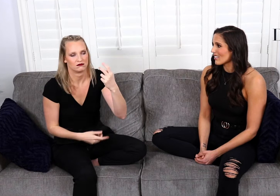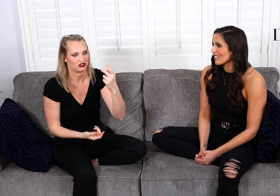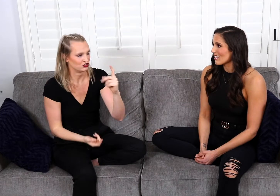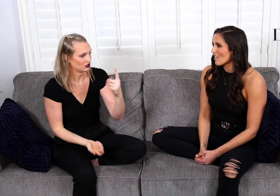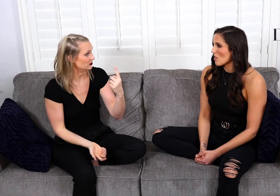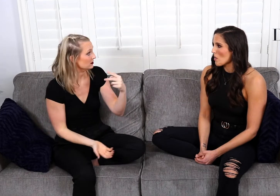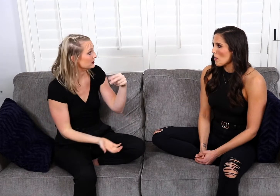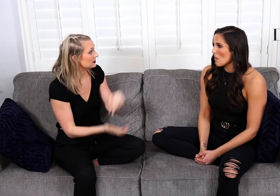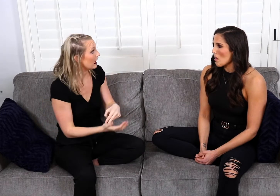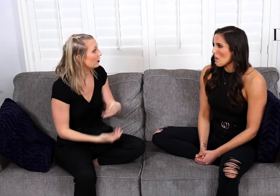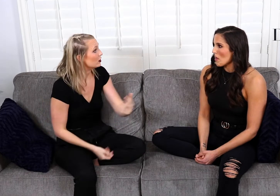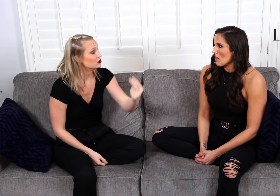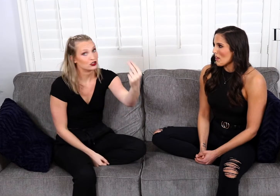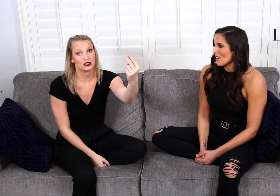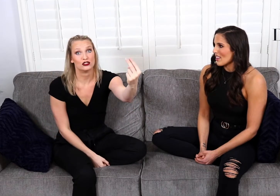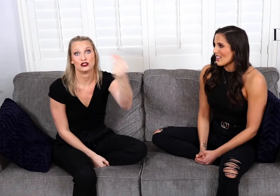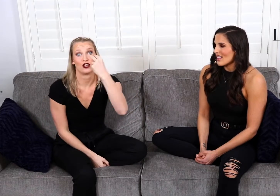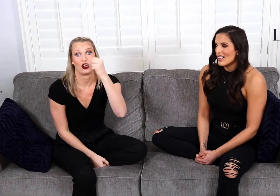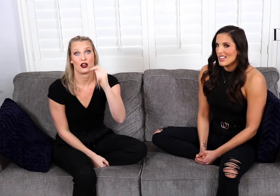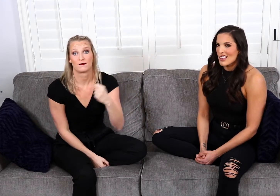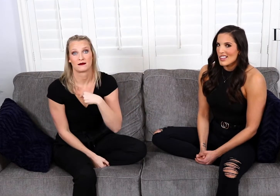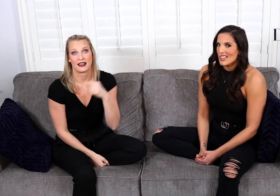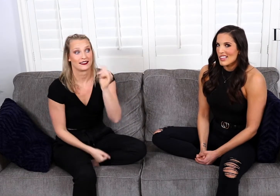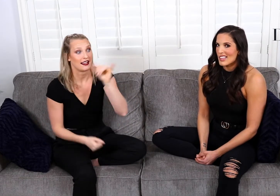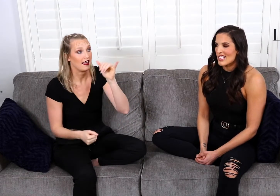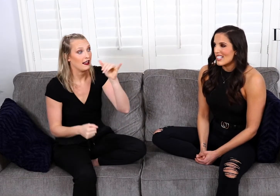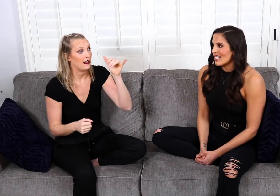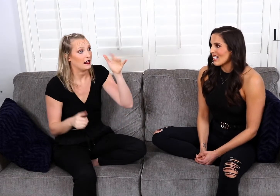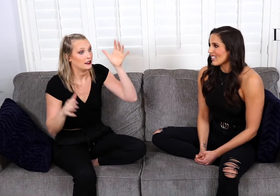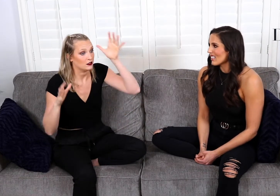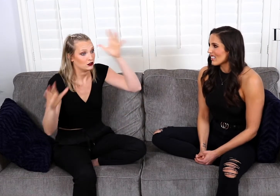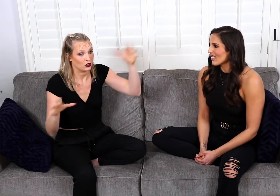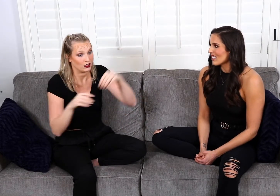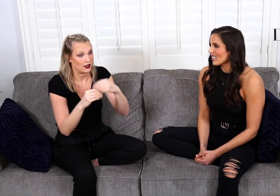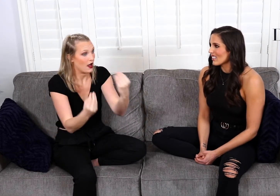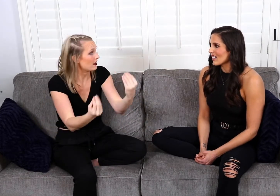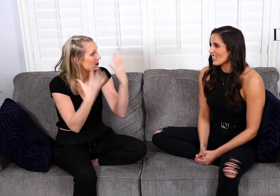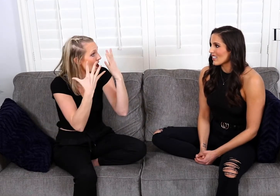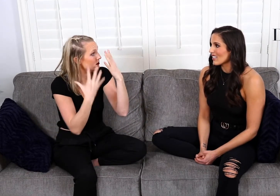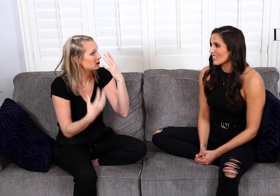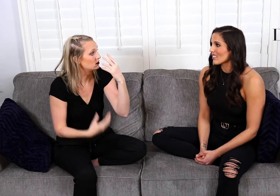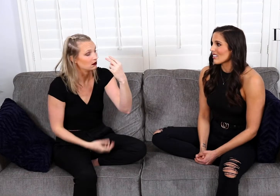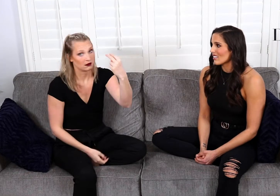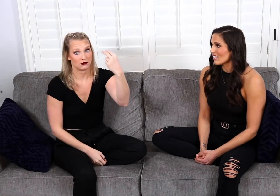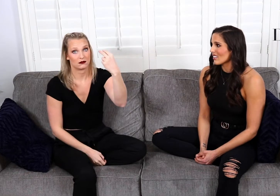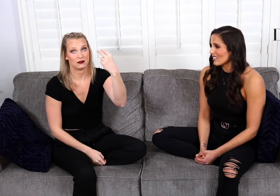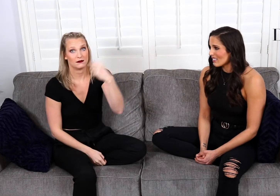at my ears and said I was Deaf. And he just stood there and stared at me like a deer in headlights and I just waited